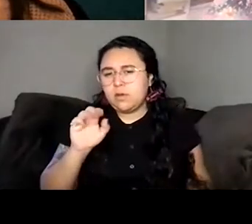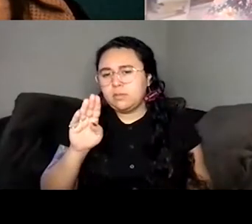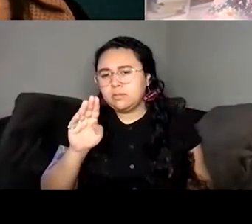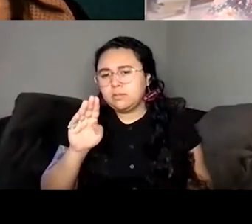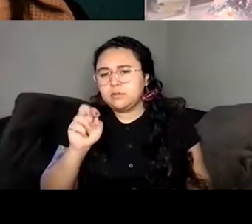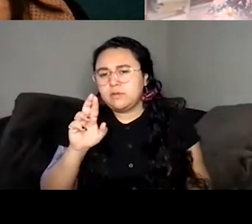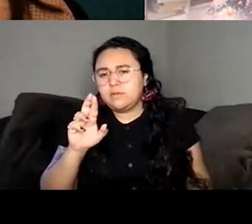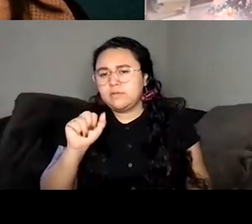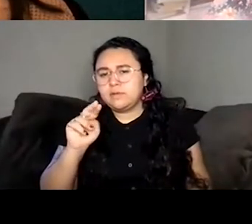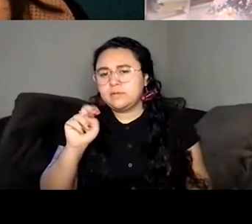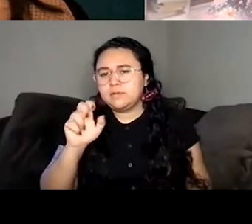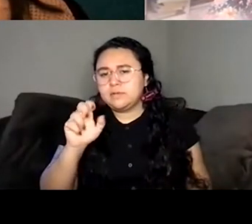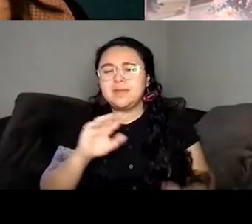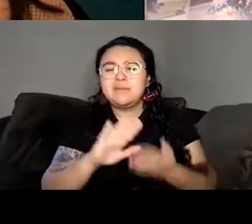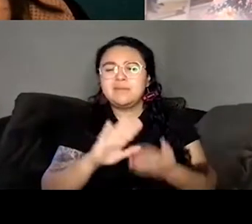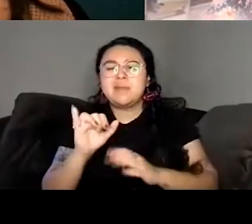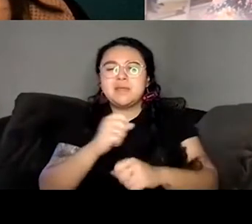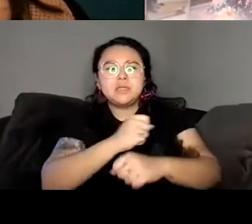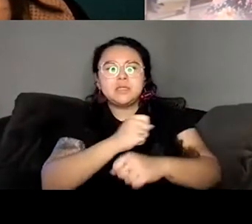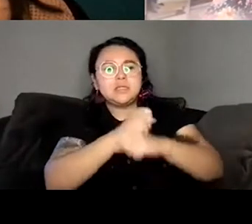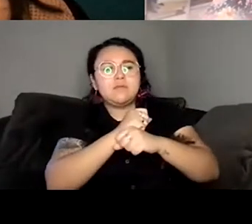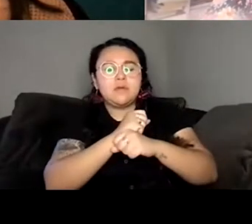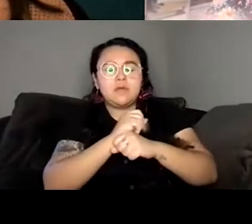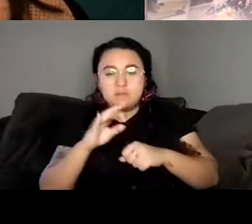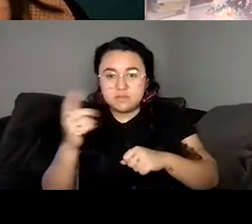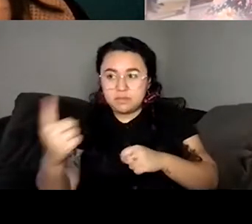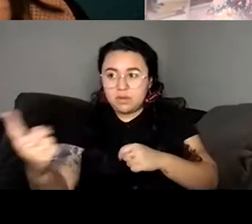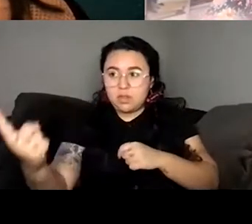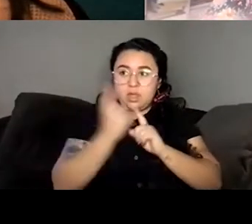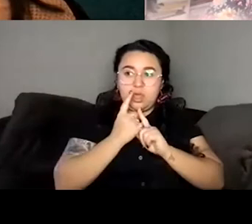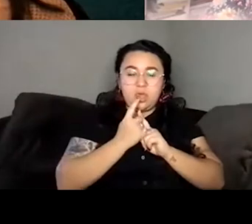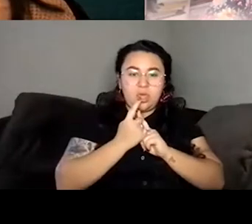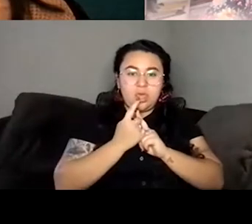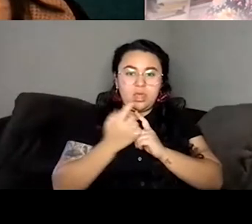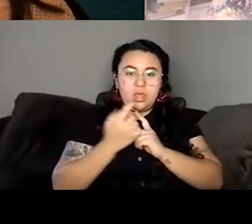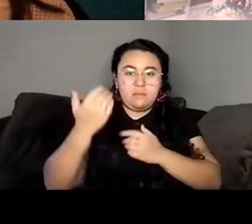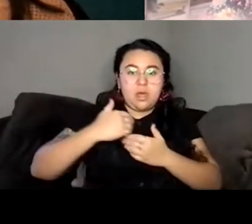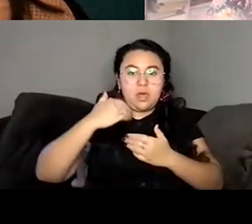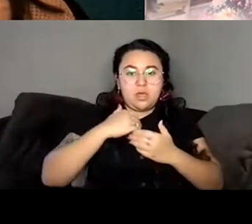going to have your space invaded. You'll be safer if you at least know when it's coming.